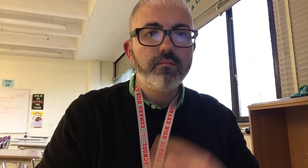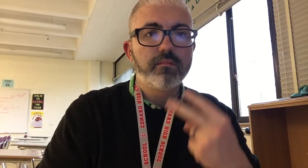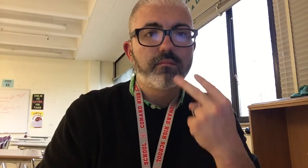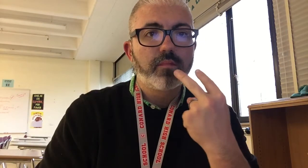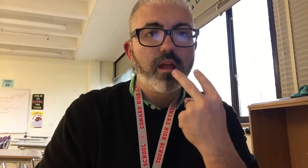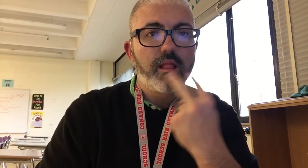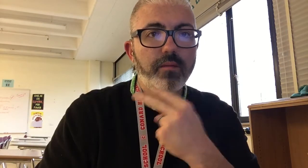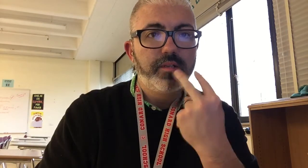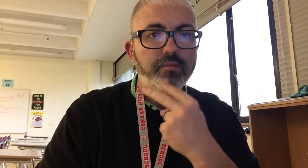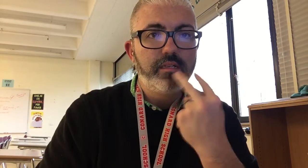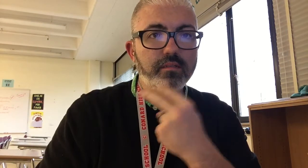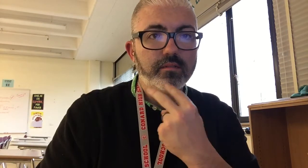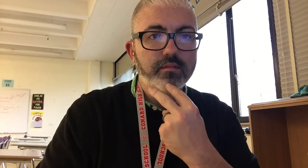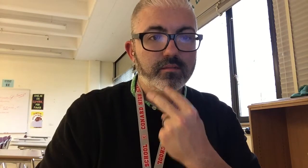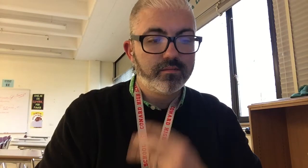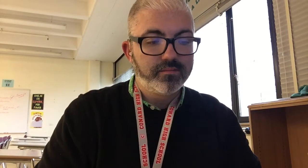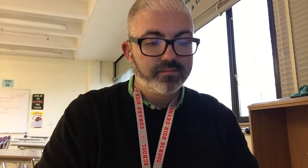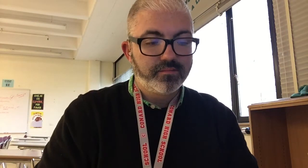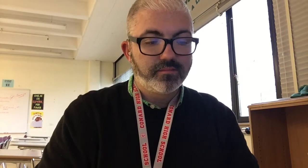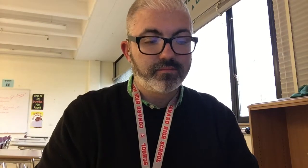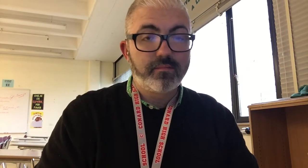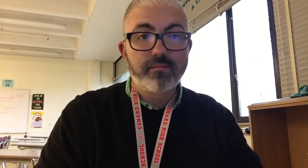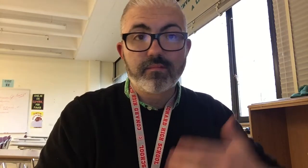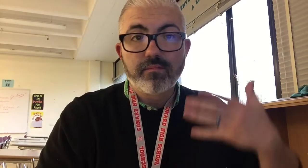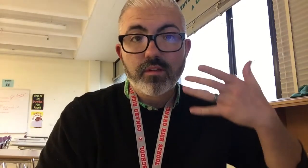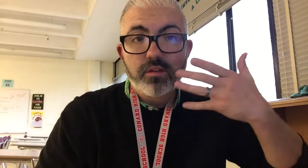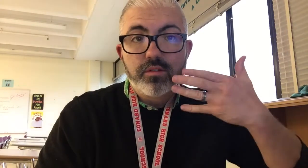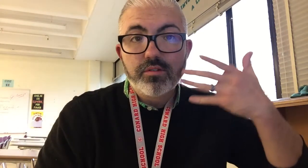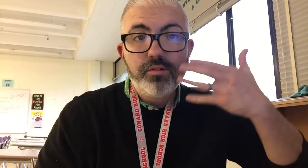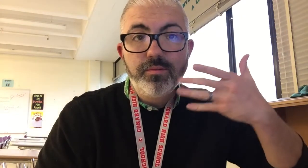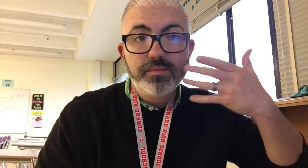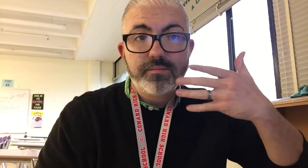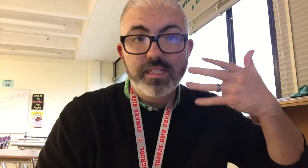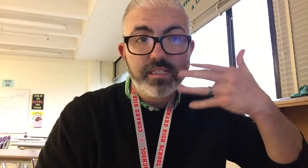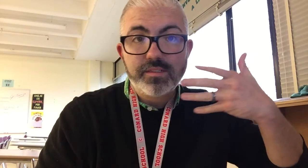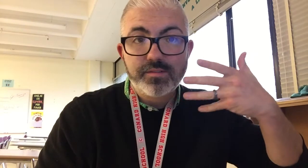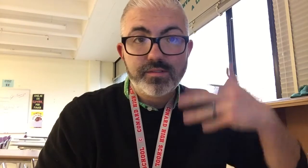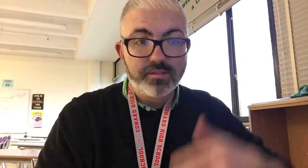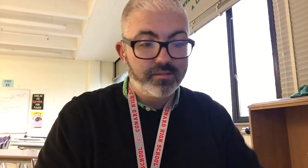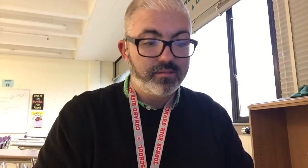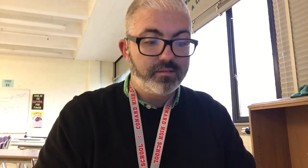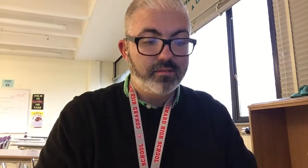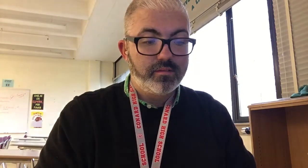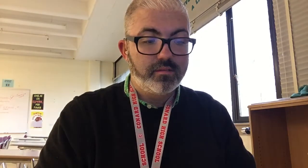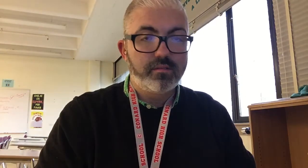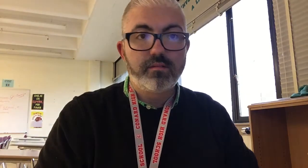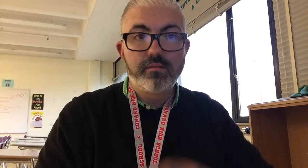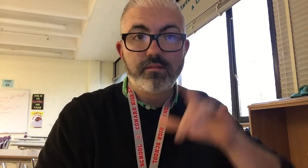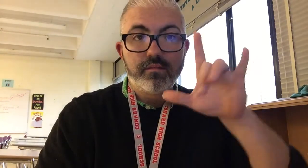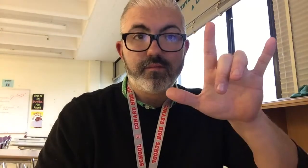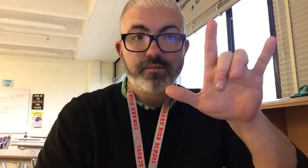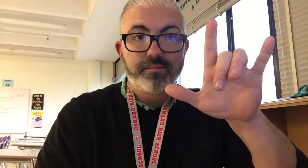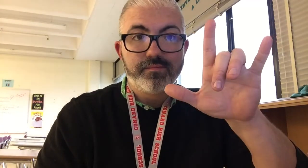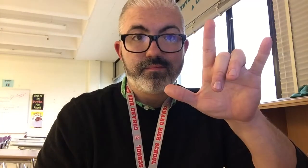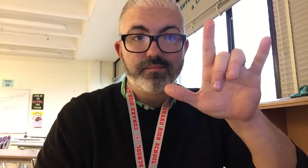LIP-READ CUED SPEECH I-LOVE-YOU